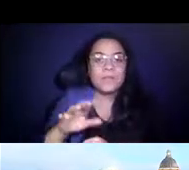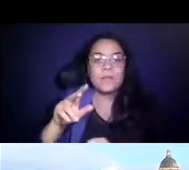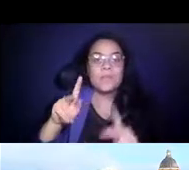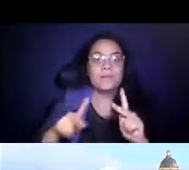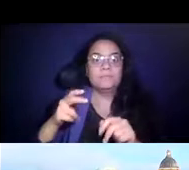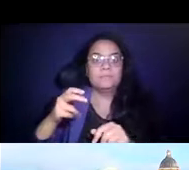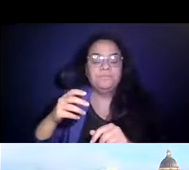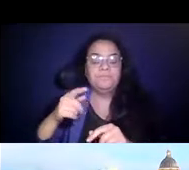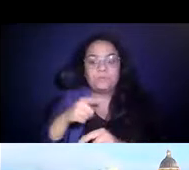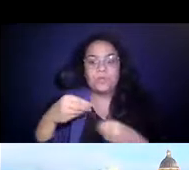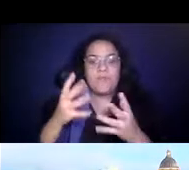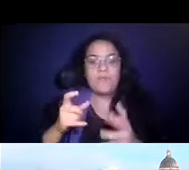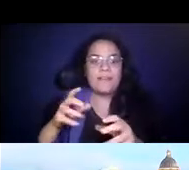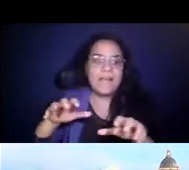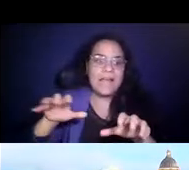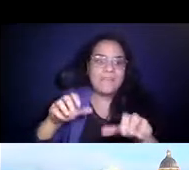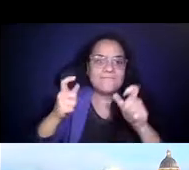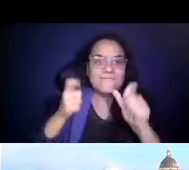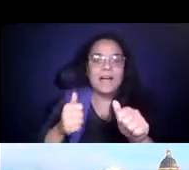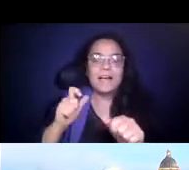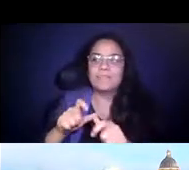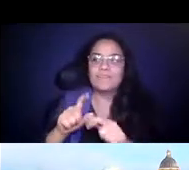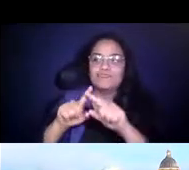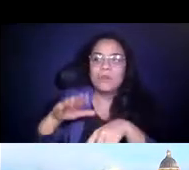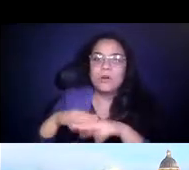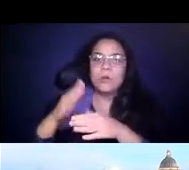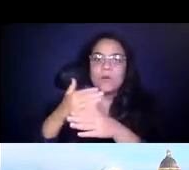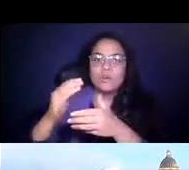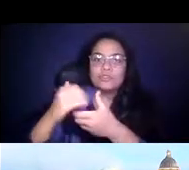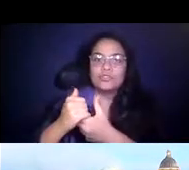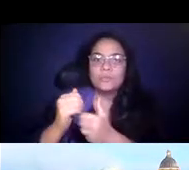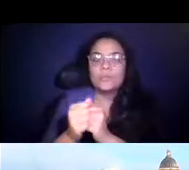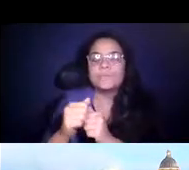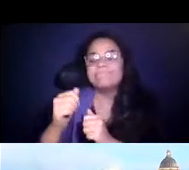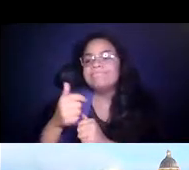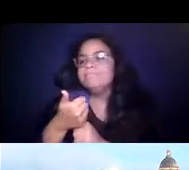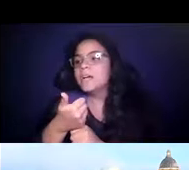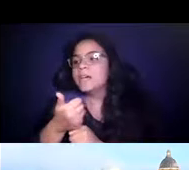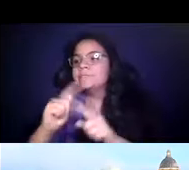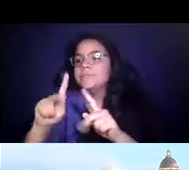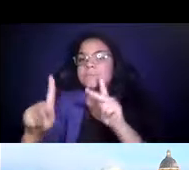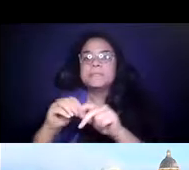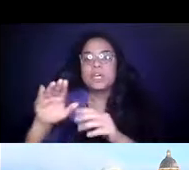14:27:34 They relied on partnerships with other agencies and their communities. 14:27:37 In some cases, they forged new ones, but adapt they did.